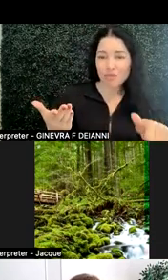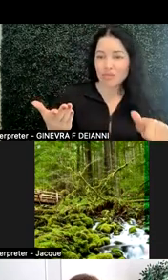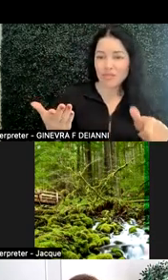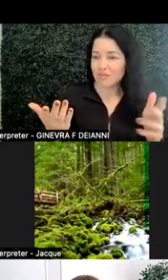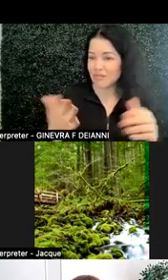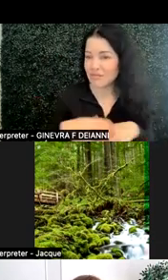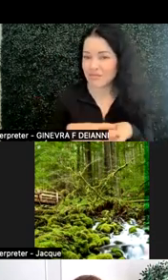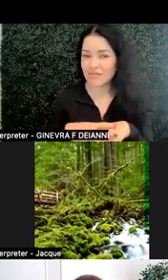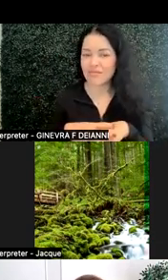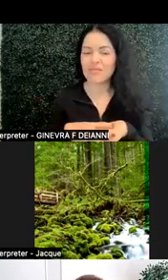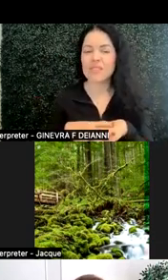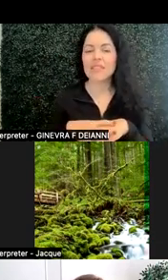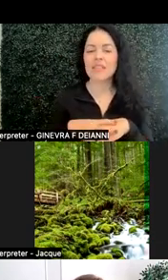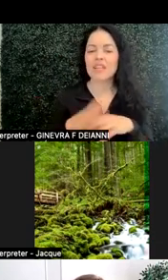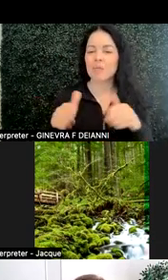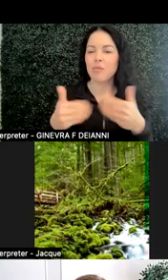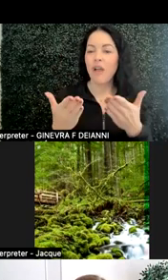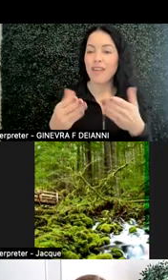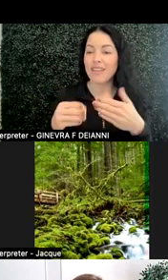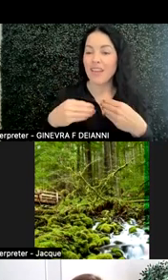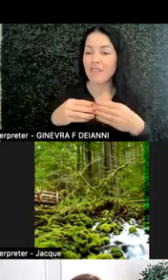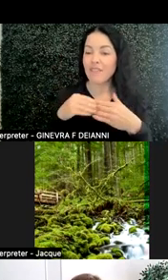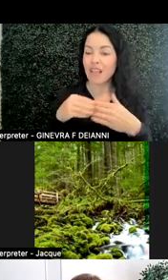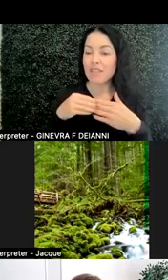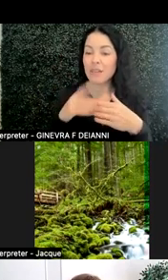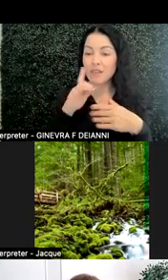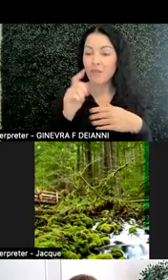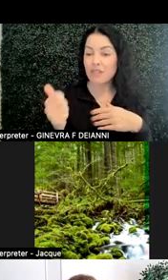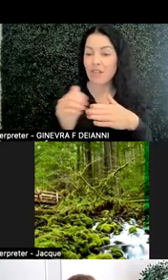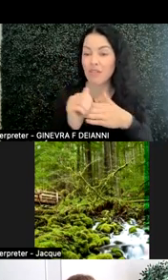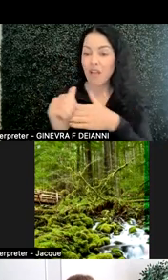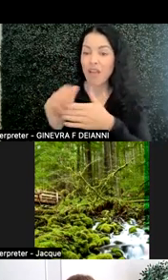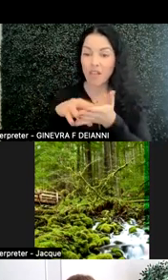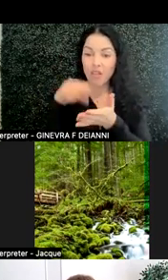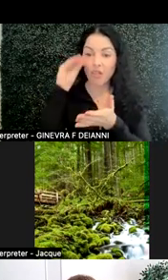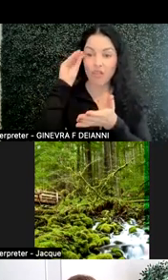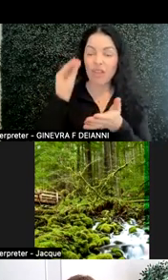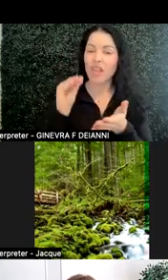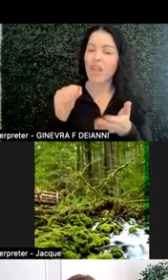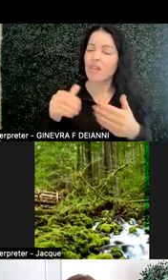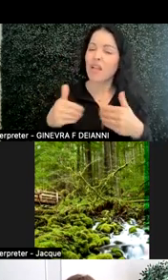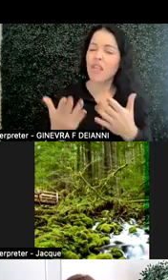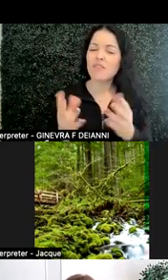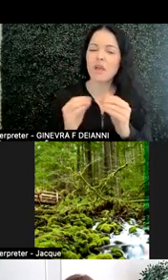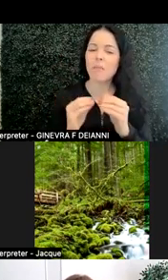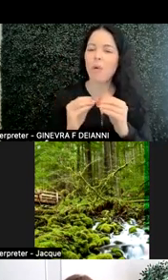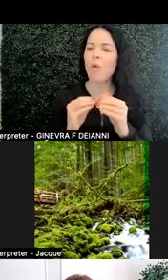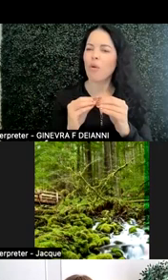If you provide that flexibility for self-guided learning, it allows a more constructivist approach for the students